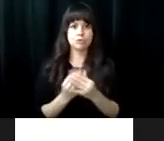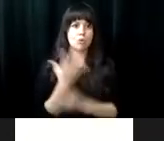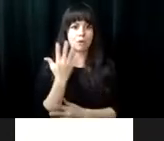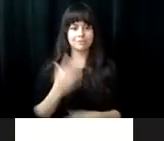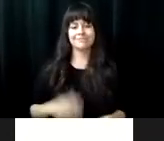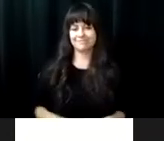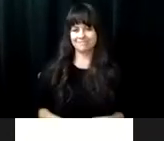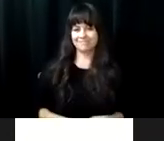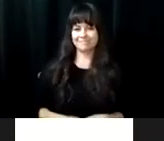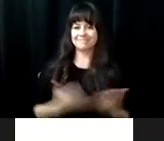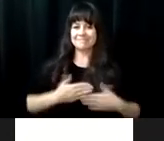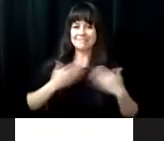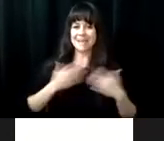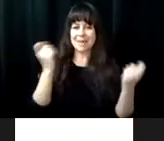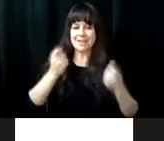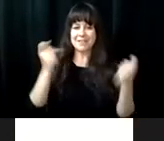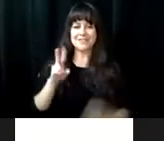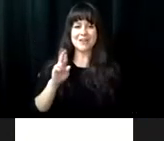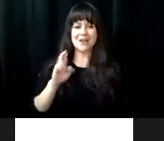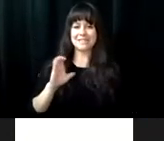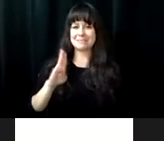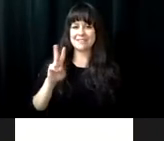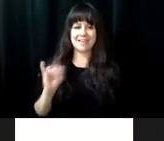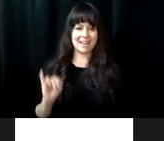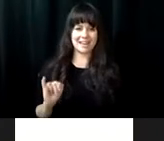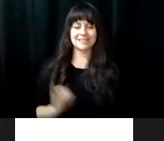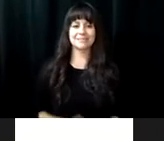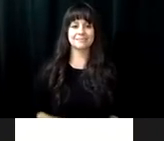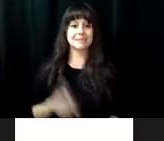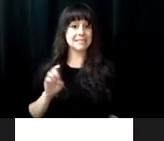one training shift, they flourish. >> We can't wait to see what we